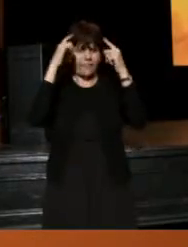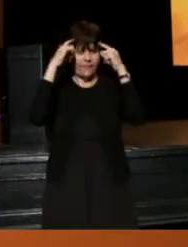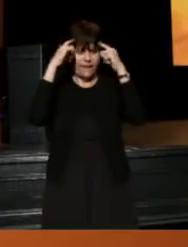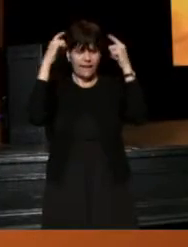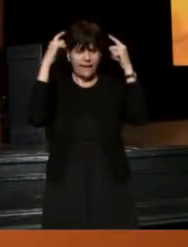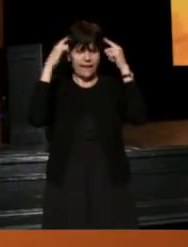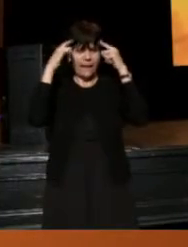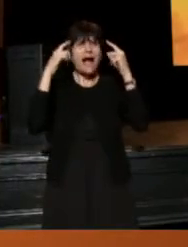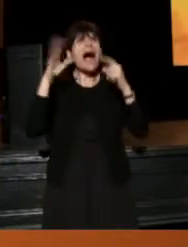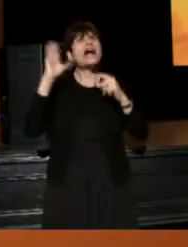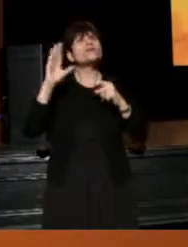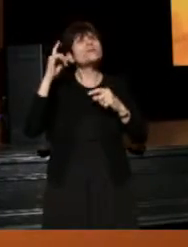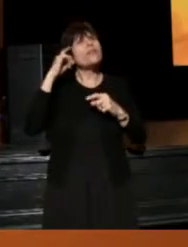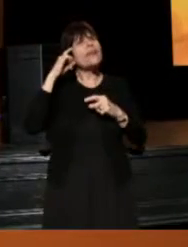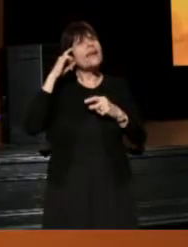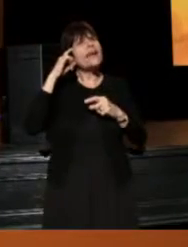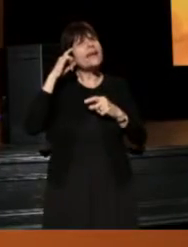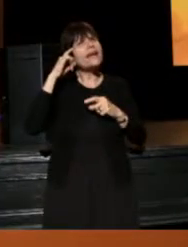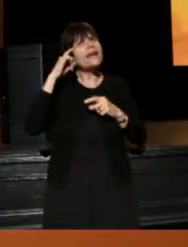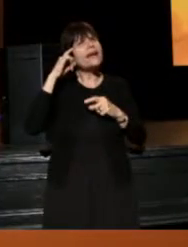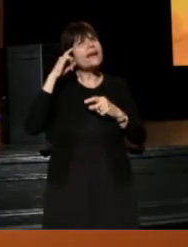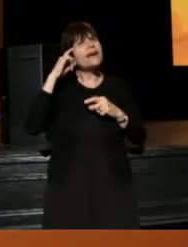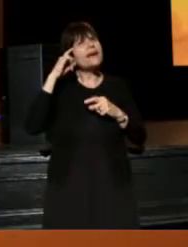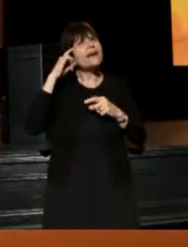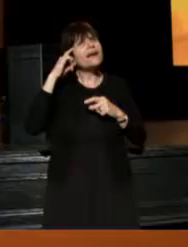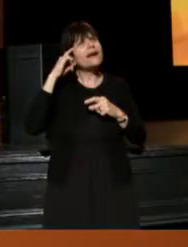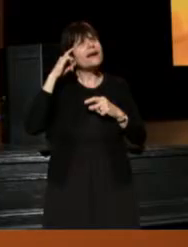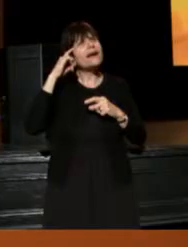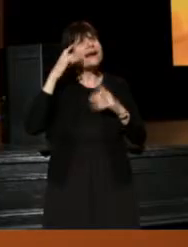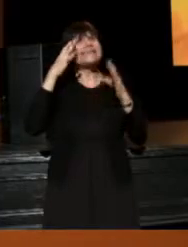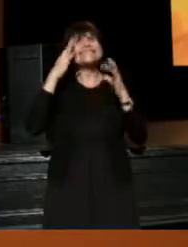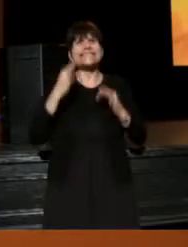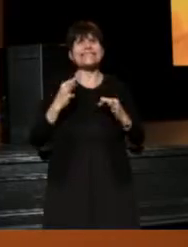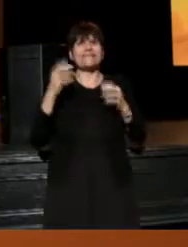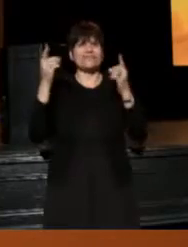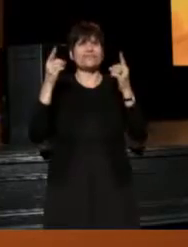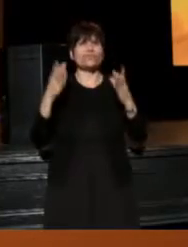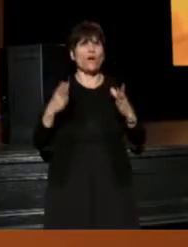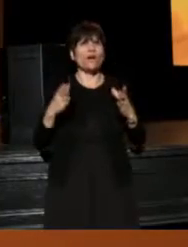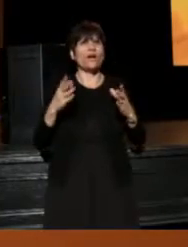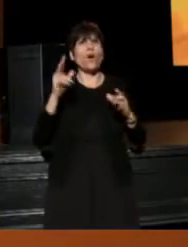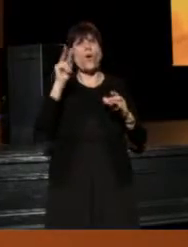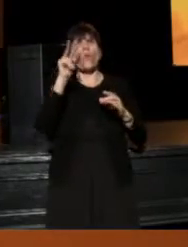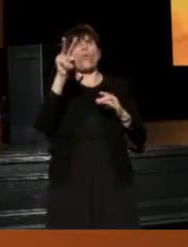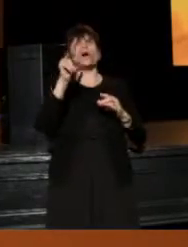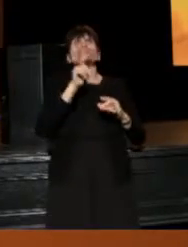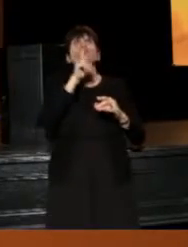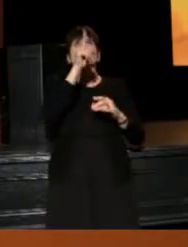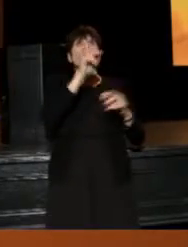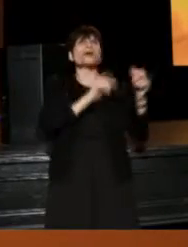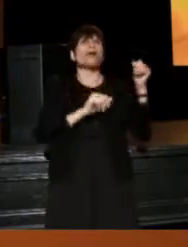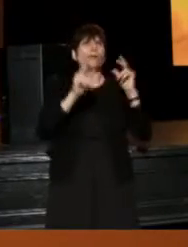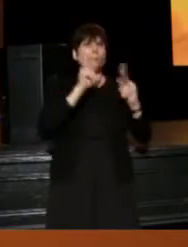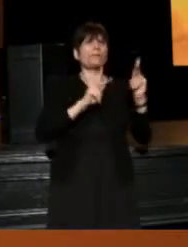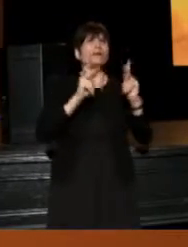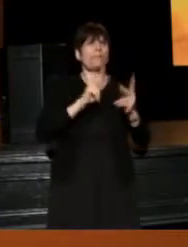I used to think that the definition of a director was watching real people fuck up your dreams,